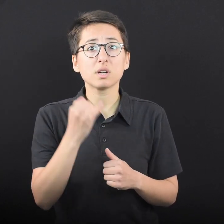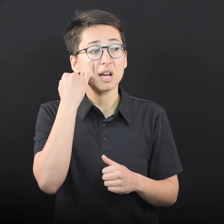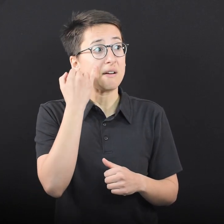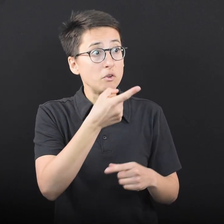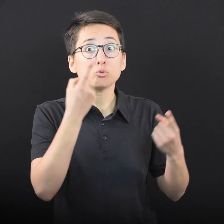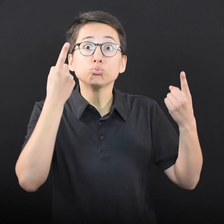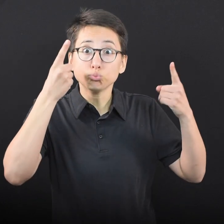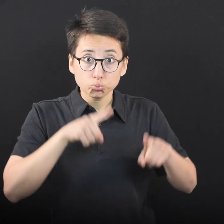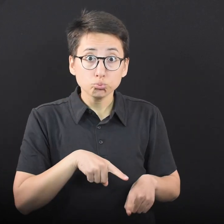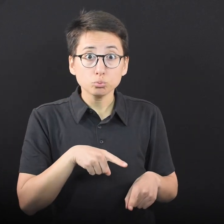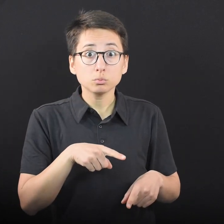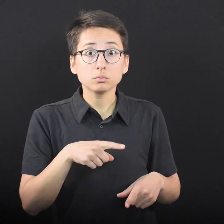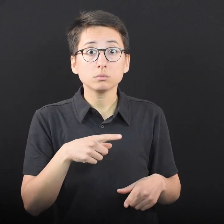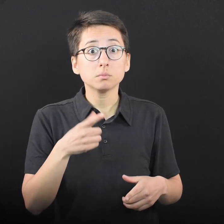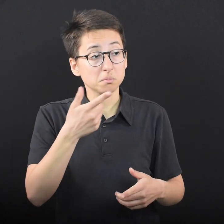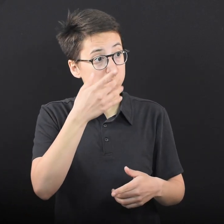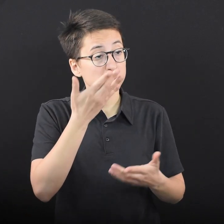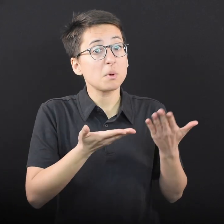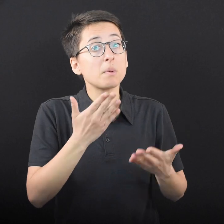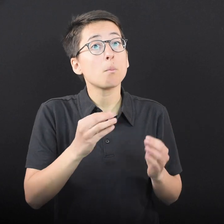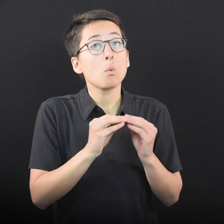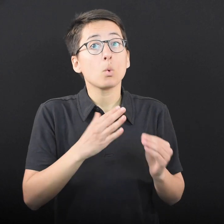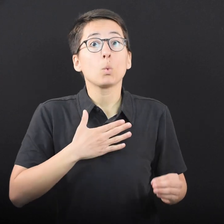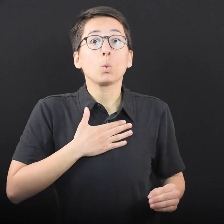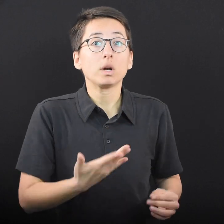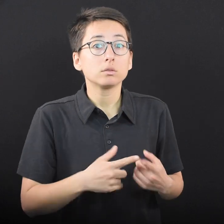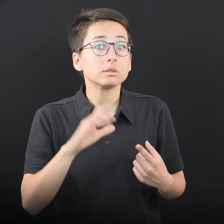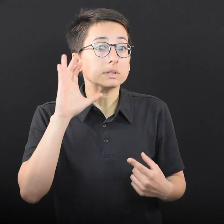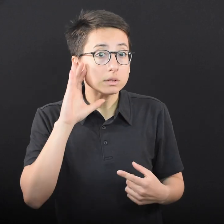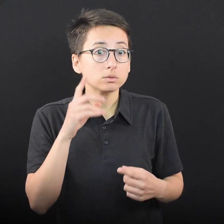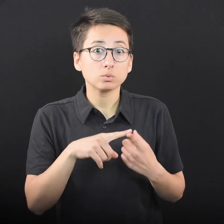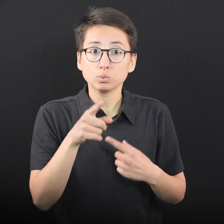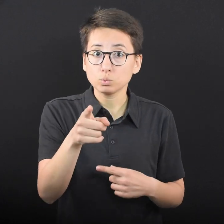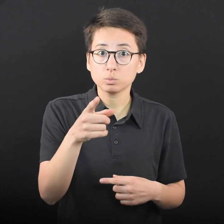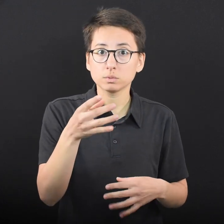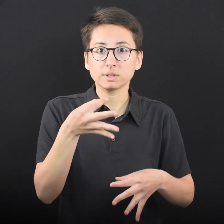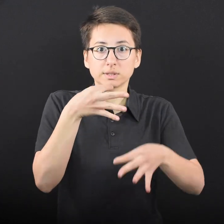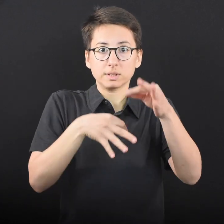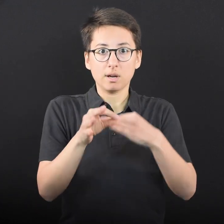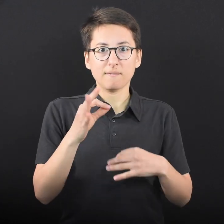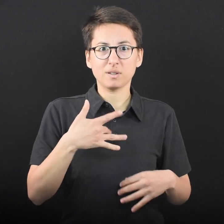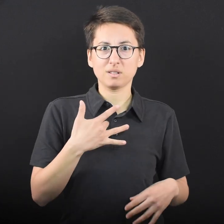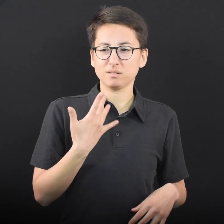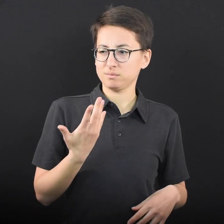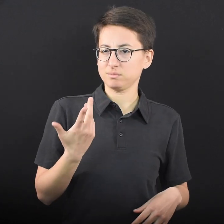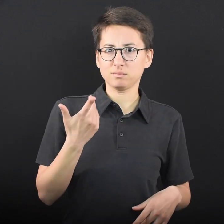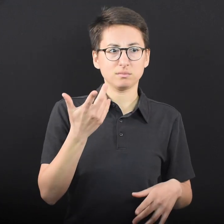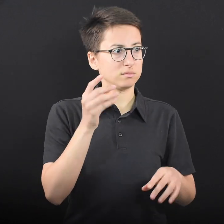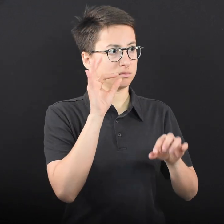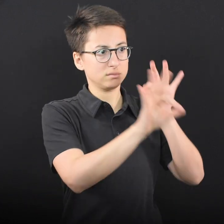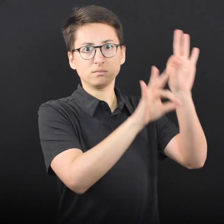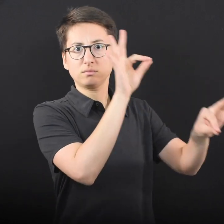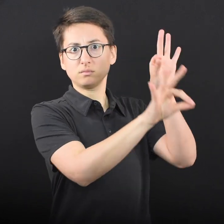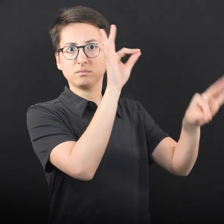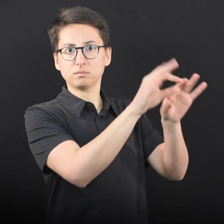If they agree, they will be more willing to listen to you instead of feeling like you’re pushing unwanted information on them.